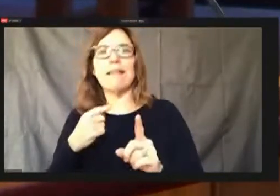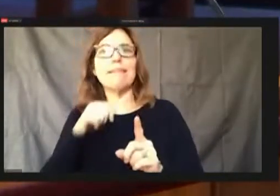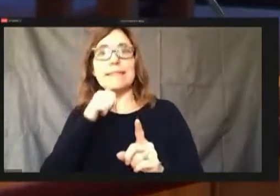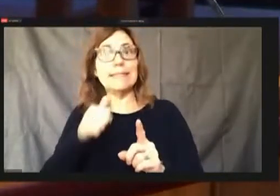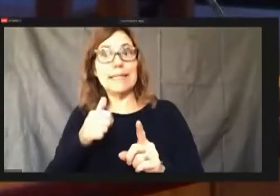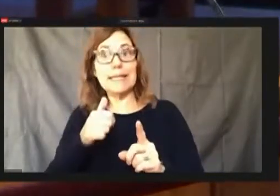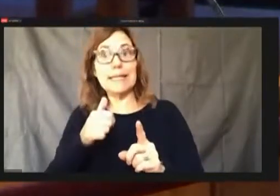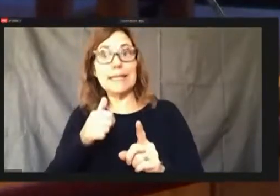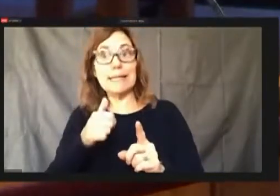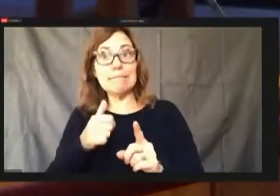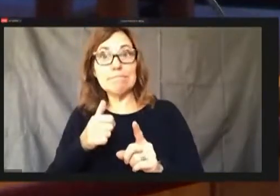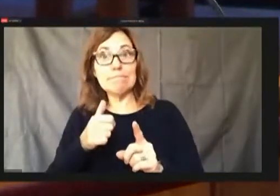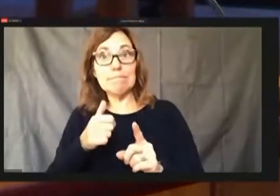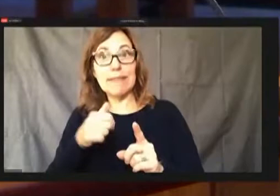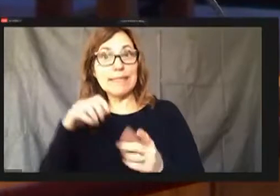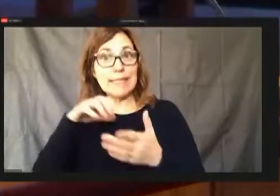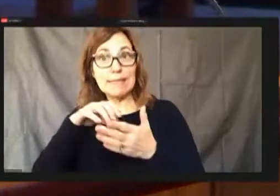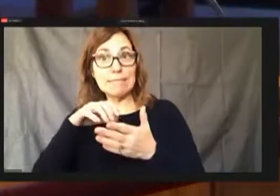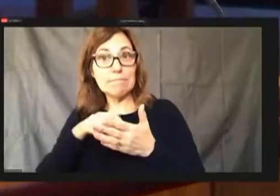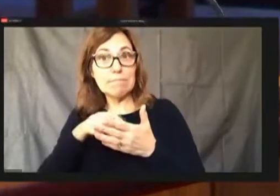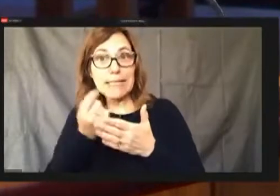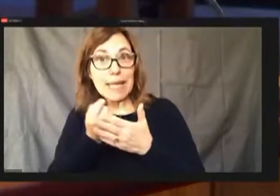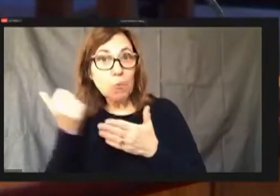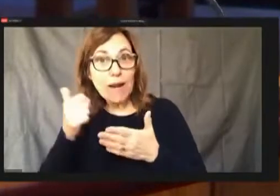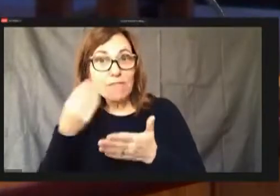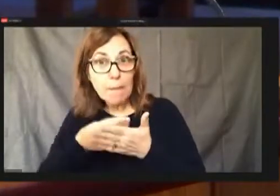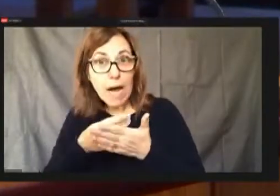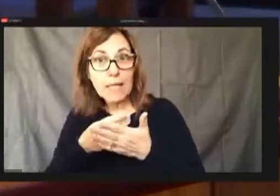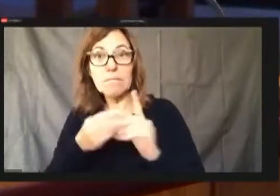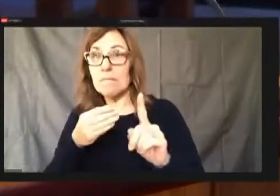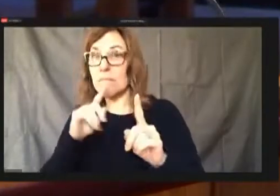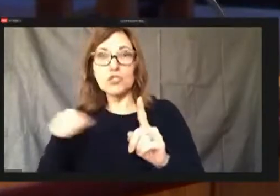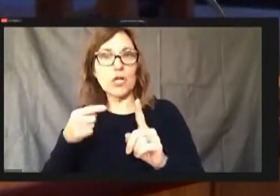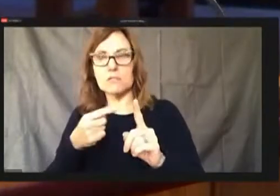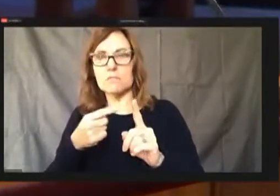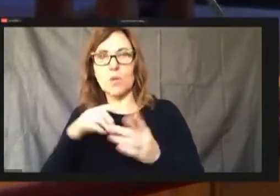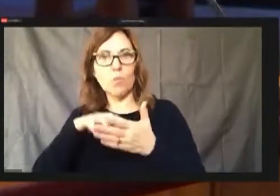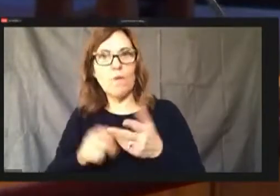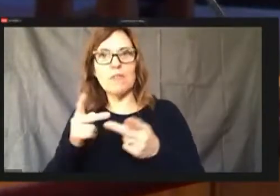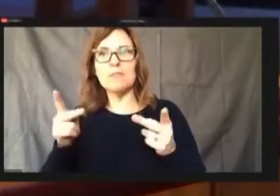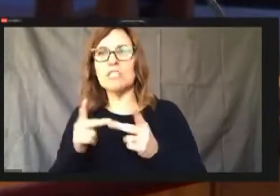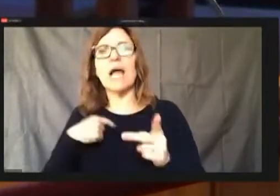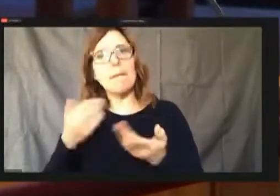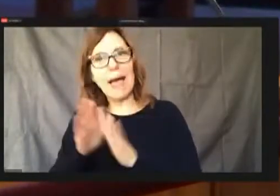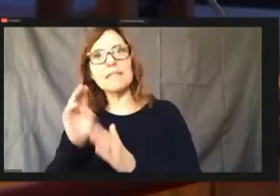So I'm asking Mr betting pay money for Community Affairs is still there.